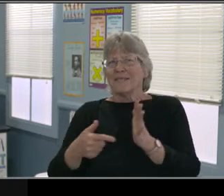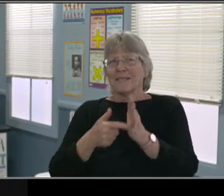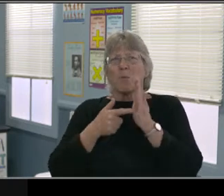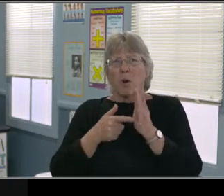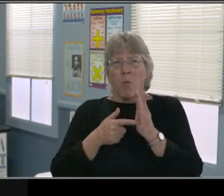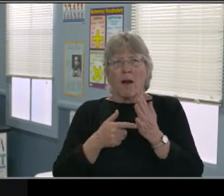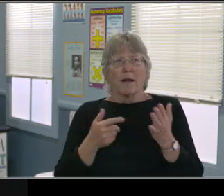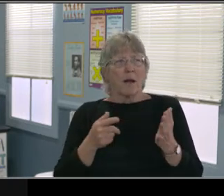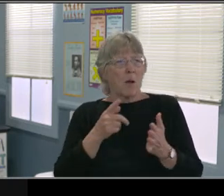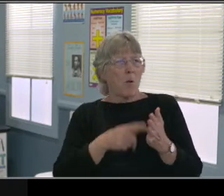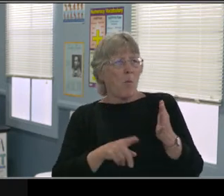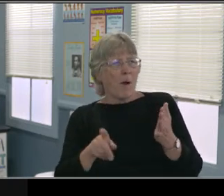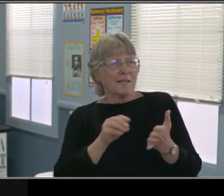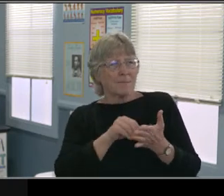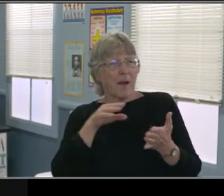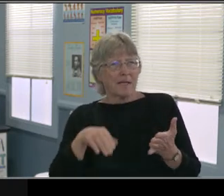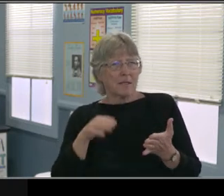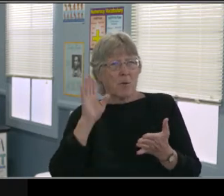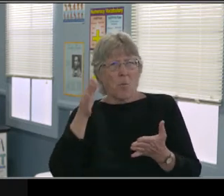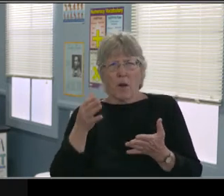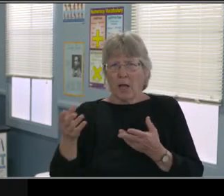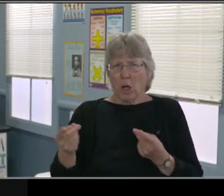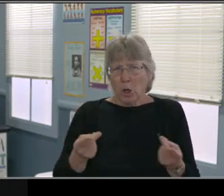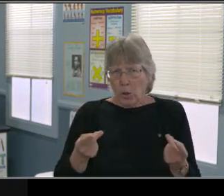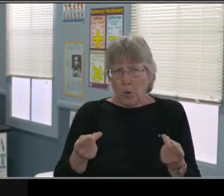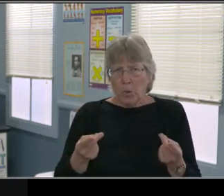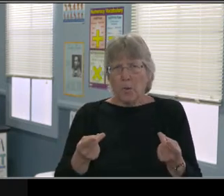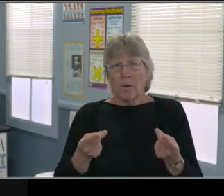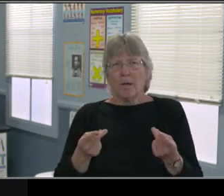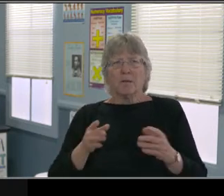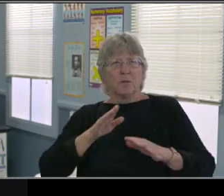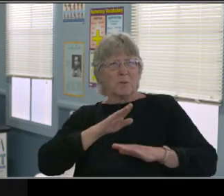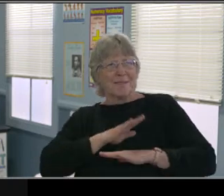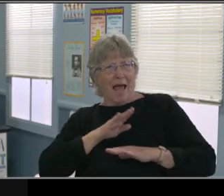So let's talk about how that student... Do they need packets?